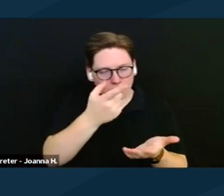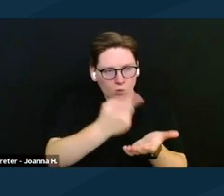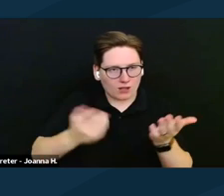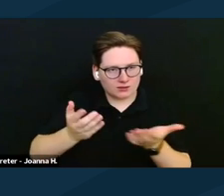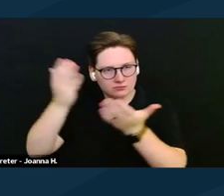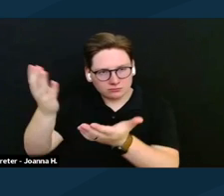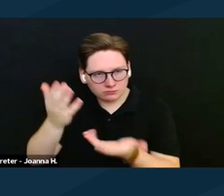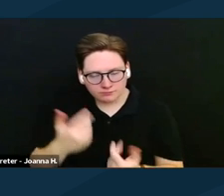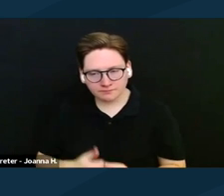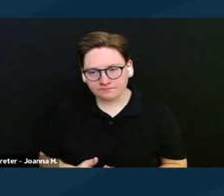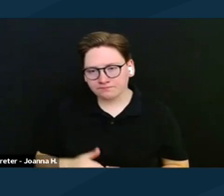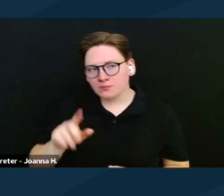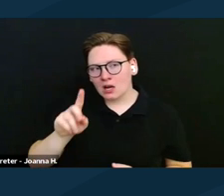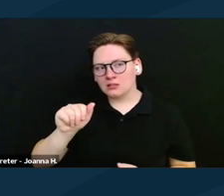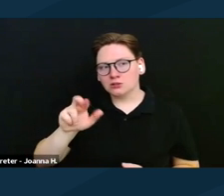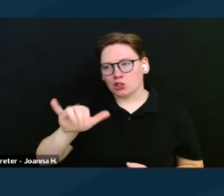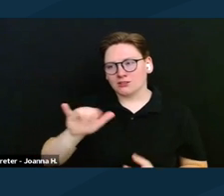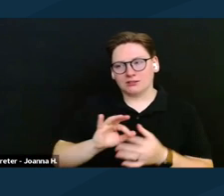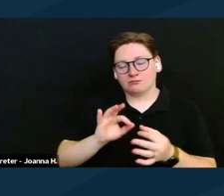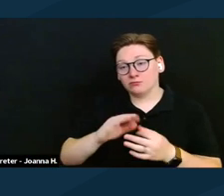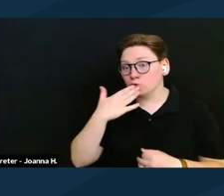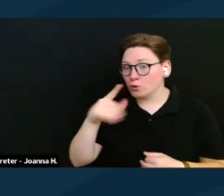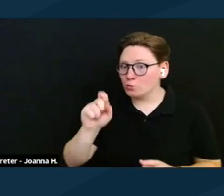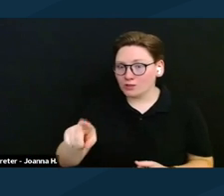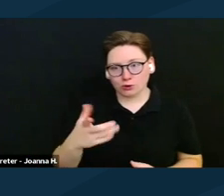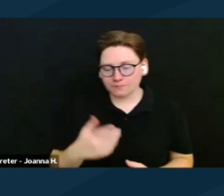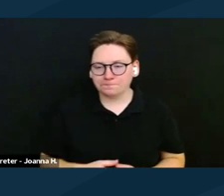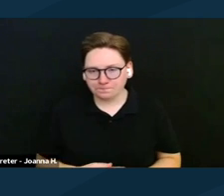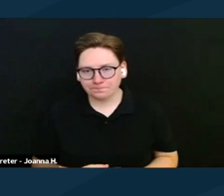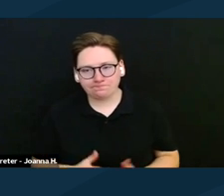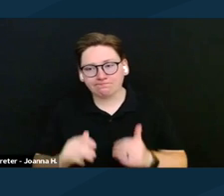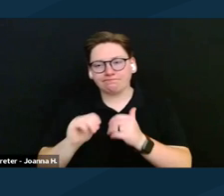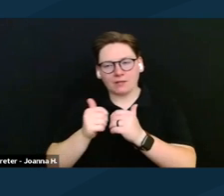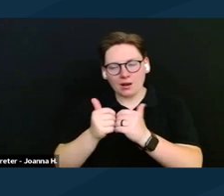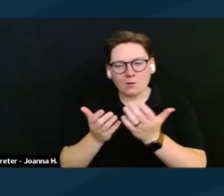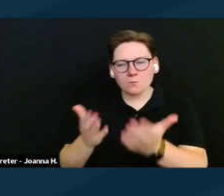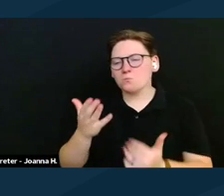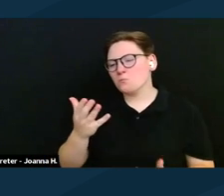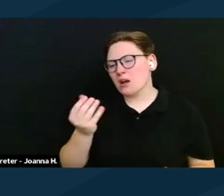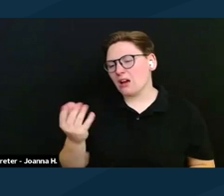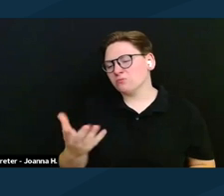That's a great question. So the way to do that is, and we will include this